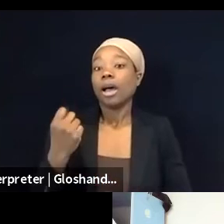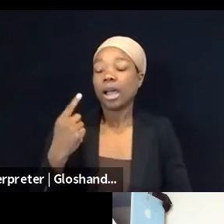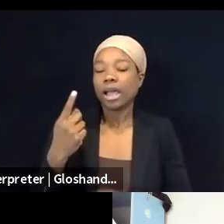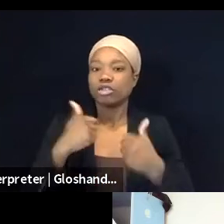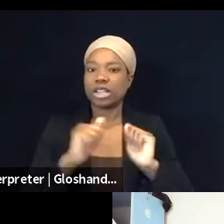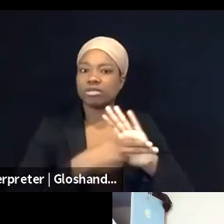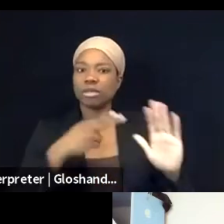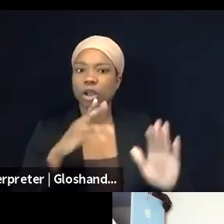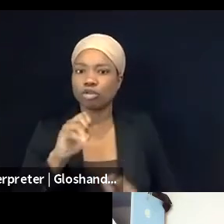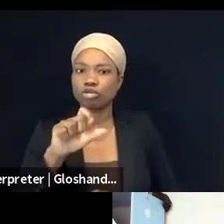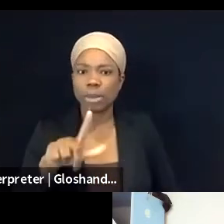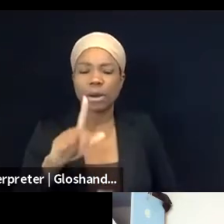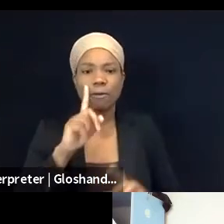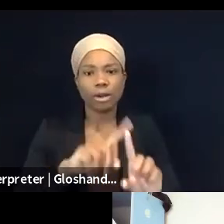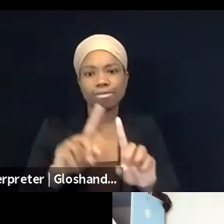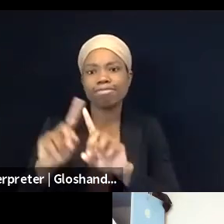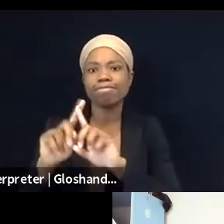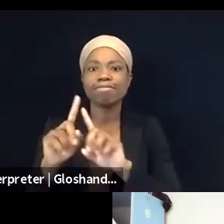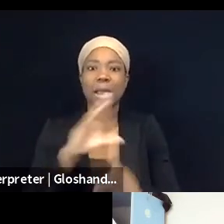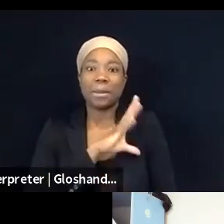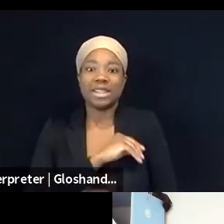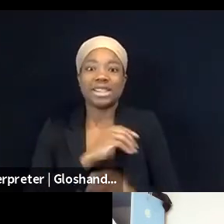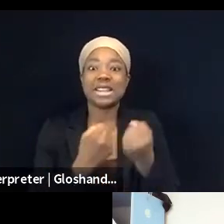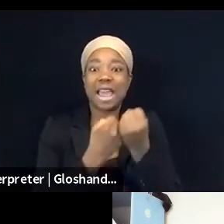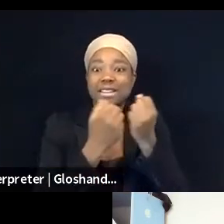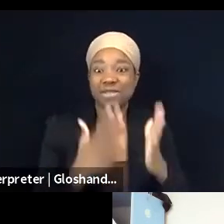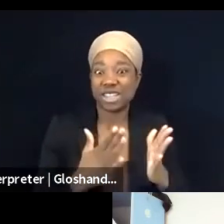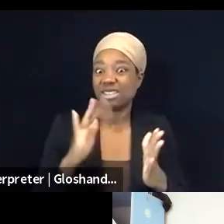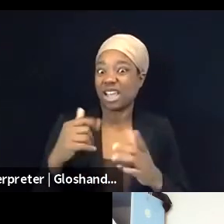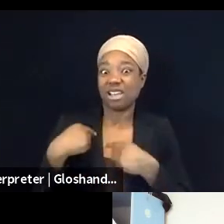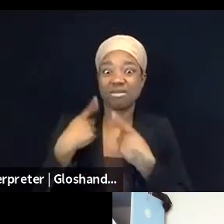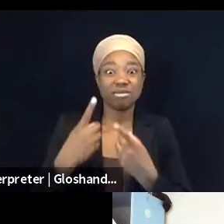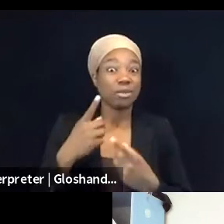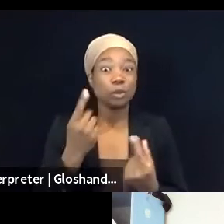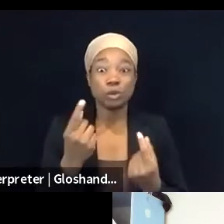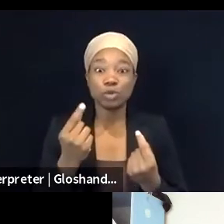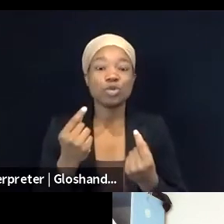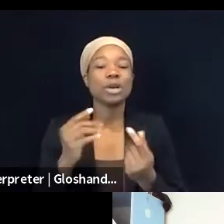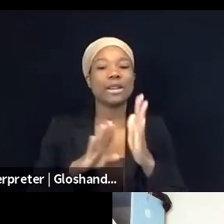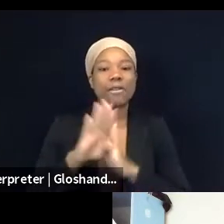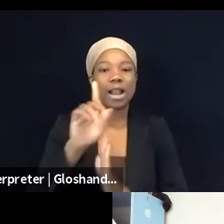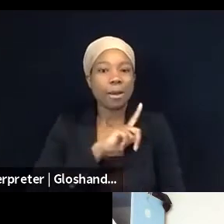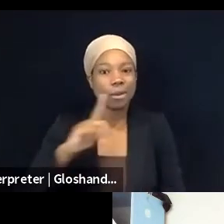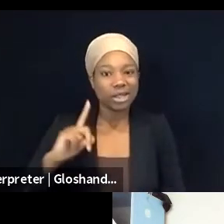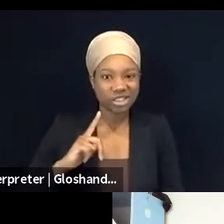Part of this is developing and encouraging a whole industry of surveillance against Palestinians.